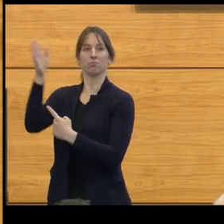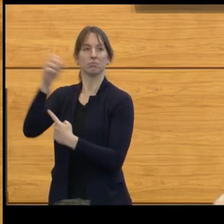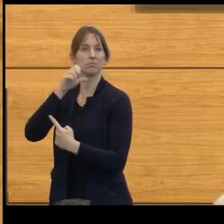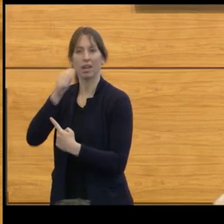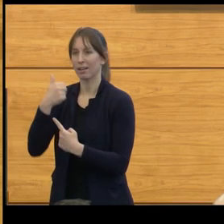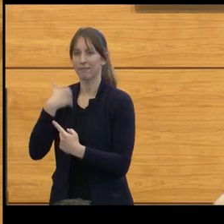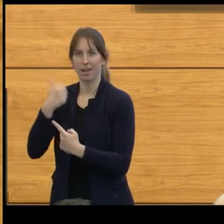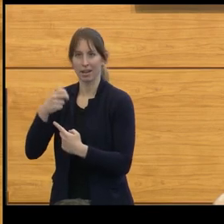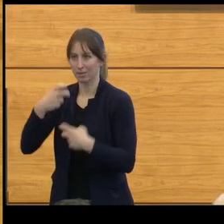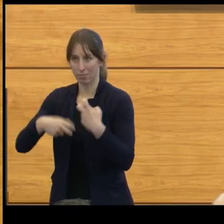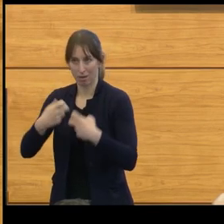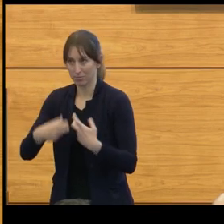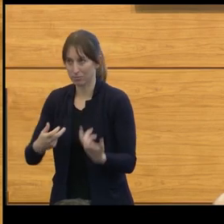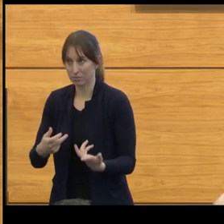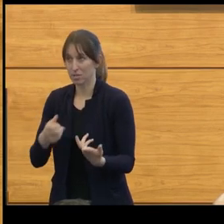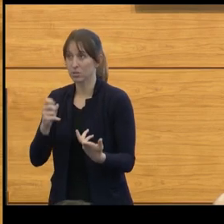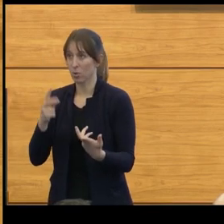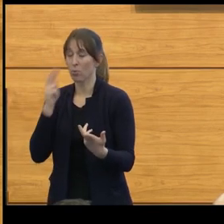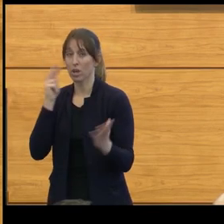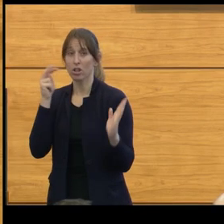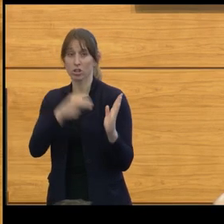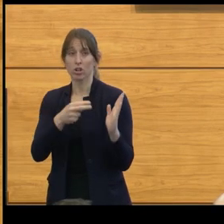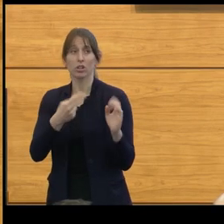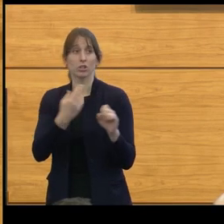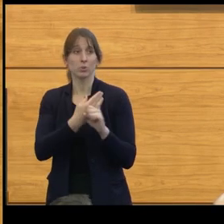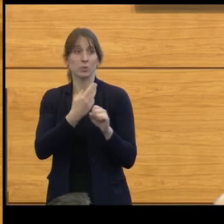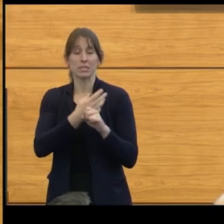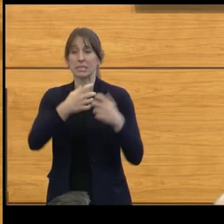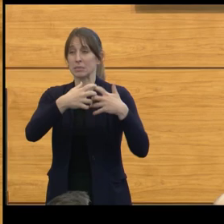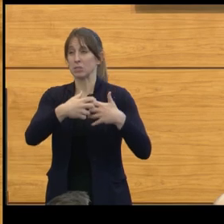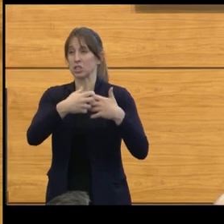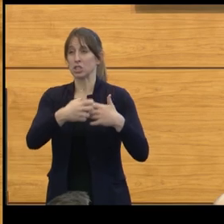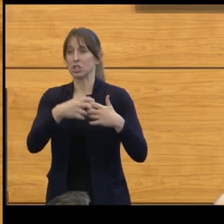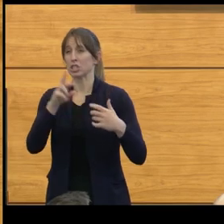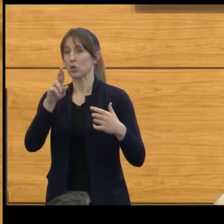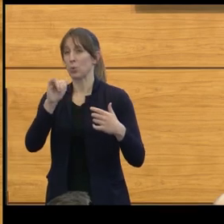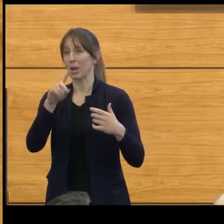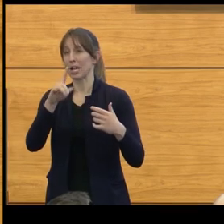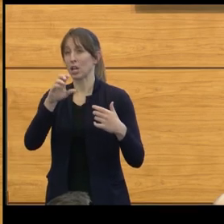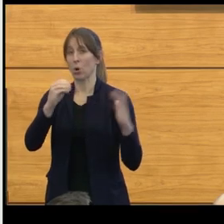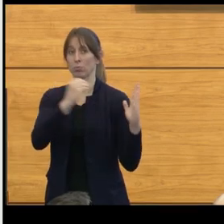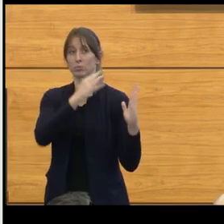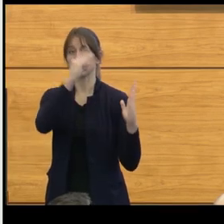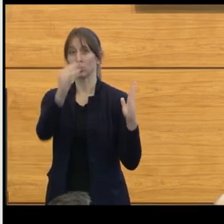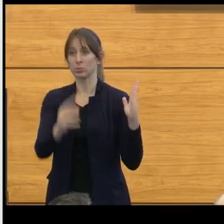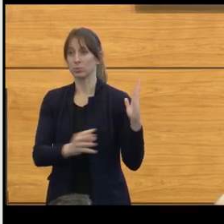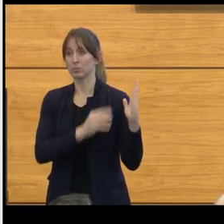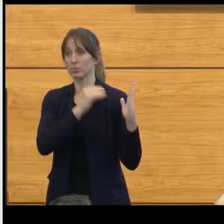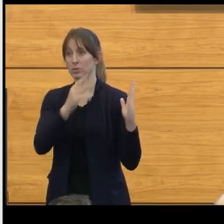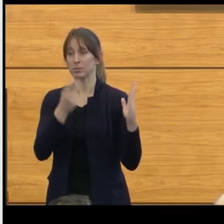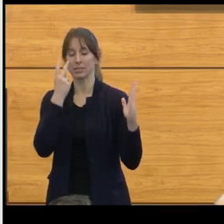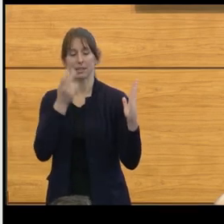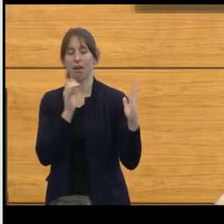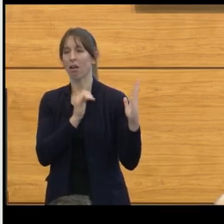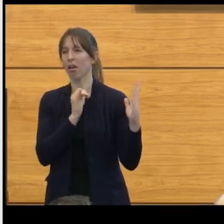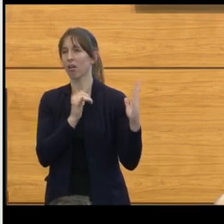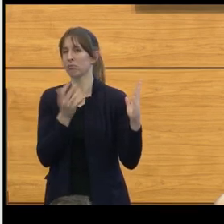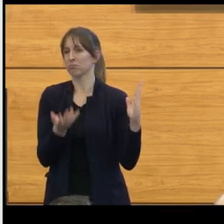not something which requires surgical intervention. Parents ask difficult questions, but they are meaningful,